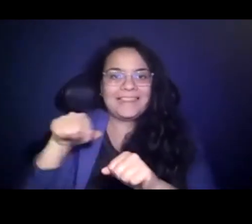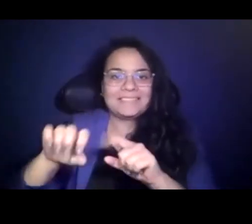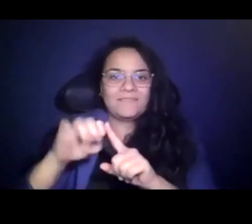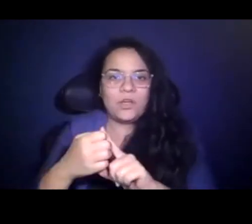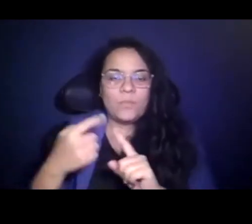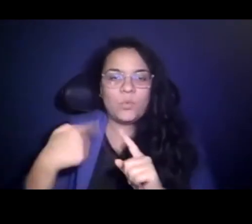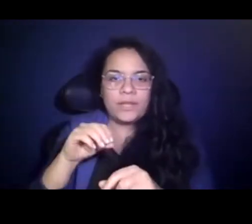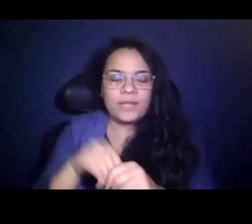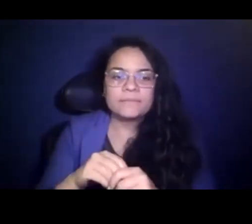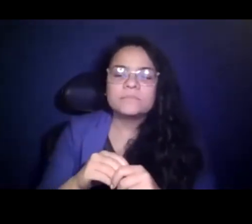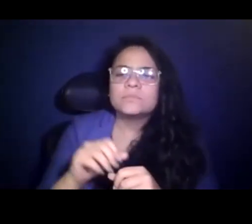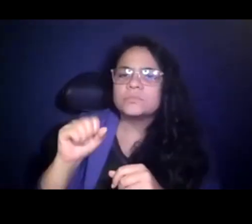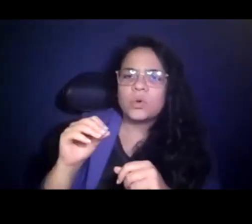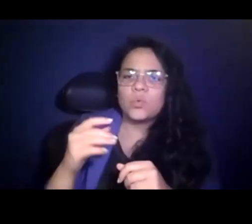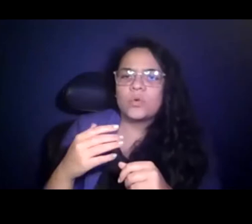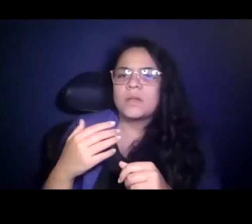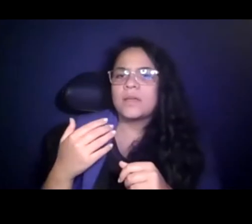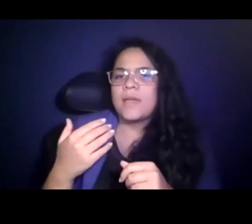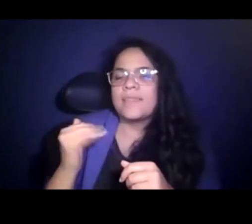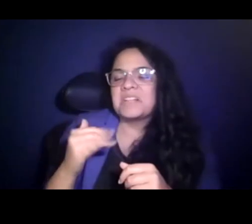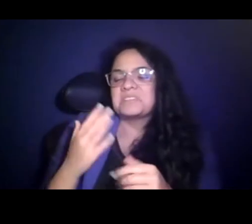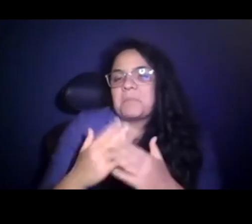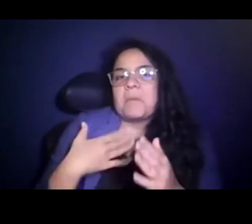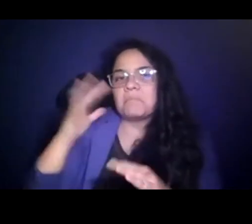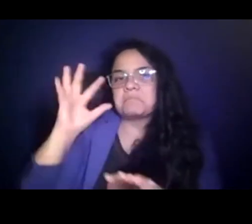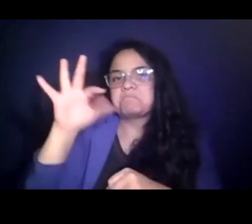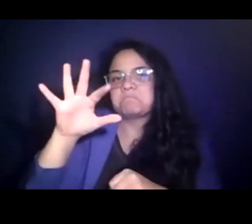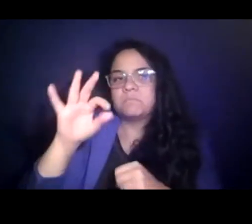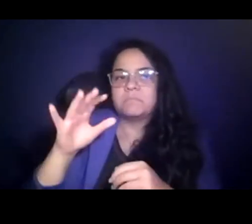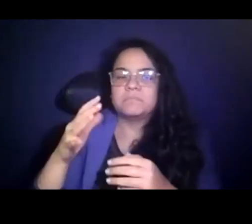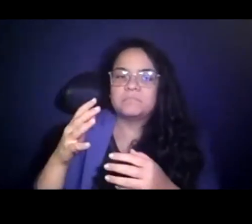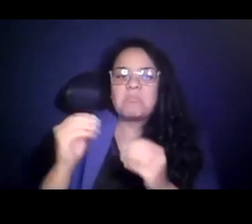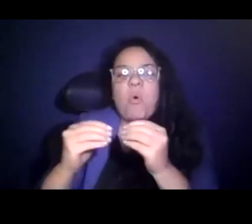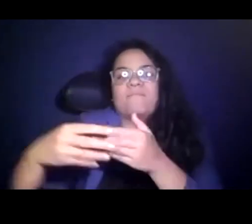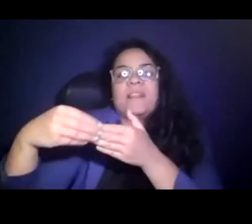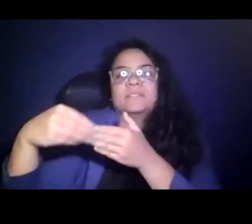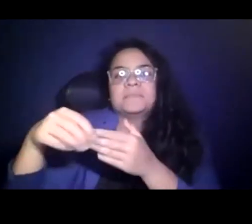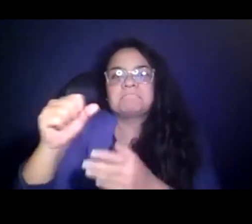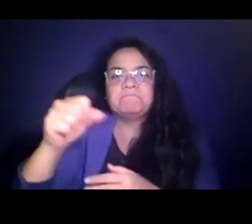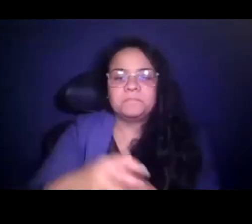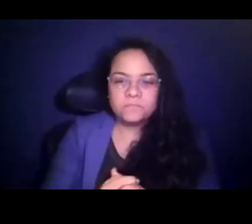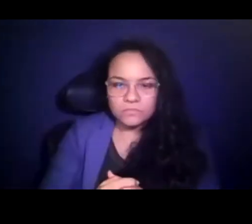15:24:41 So a couple of practical suggestions there. 15:24:45 Just some more flexibility. 15:24:46 >> PAUL KINCAID: Thank you.